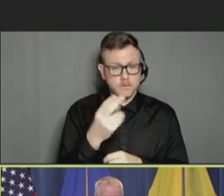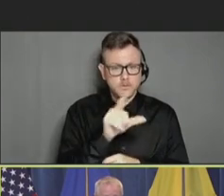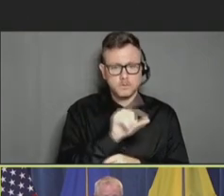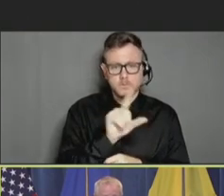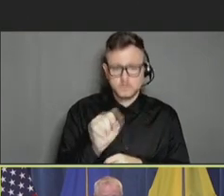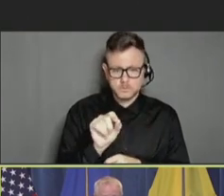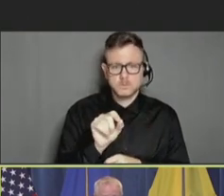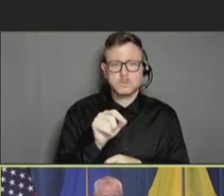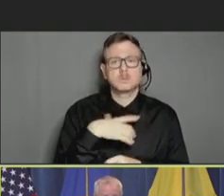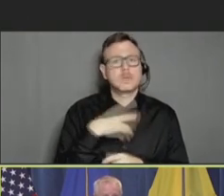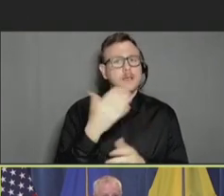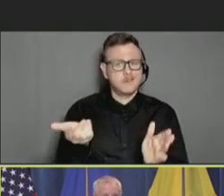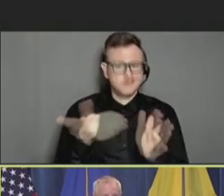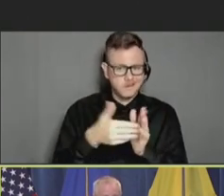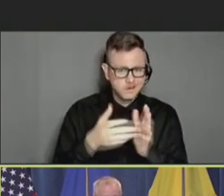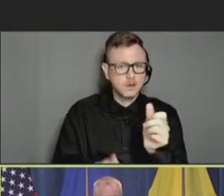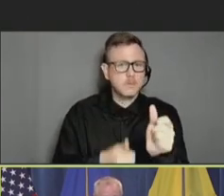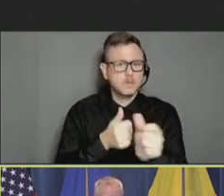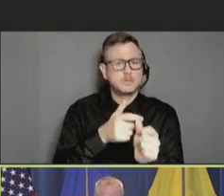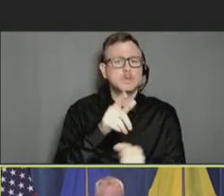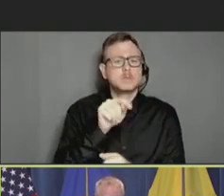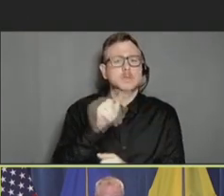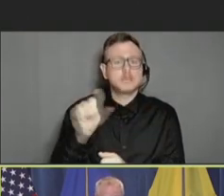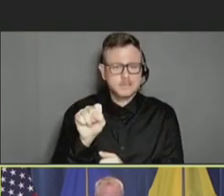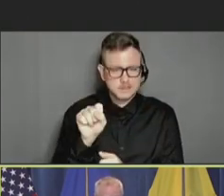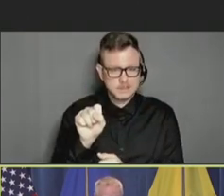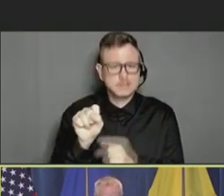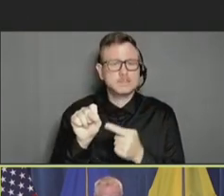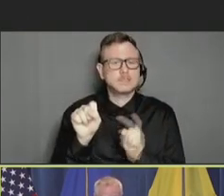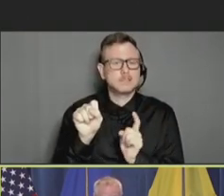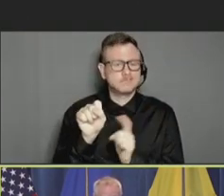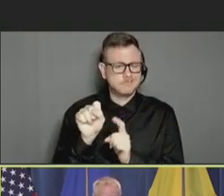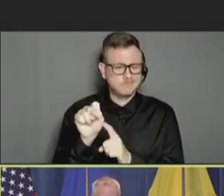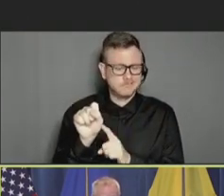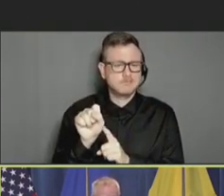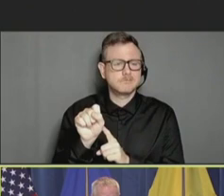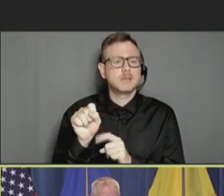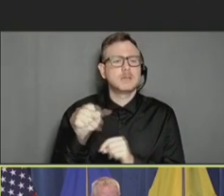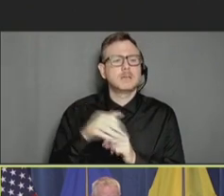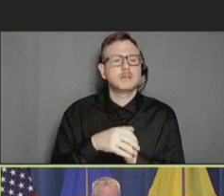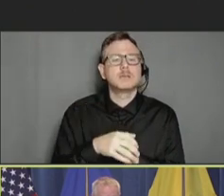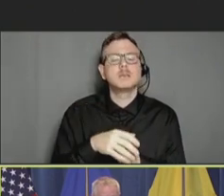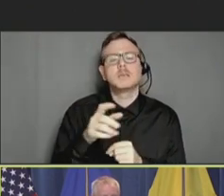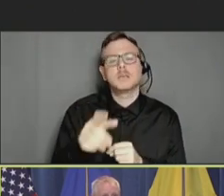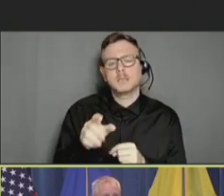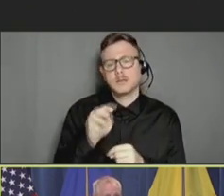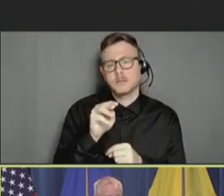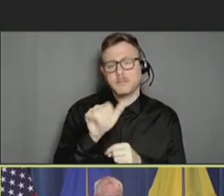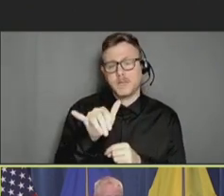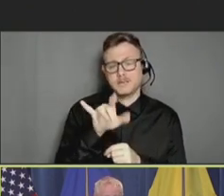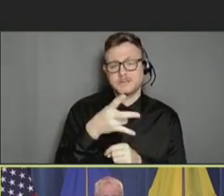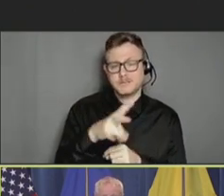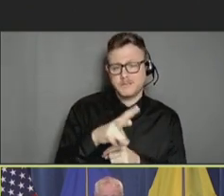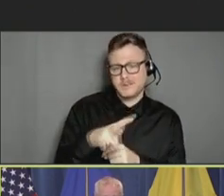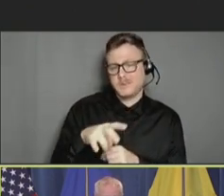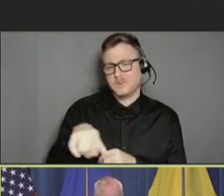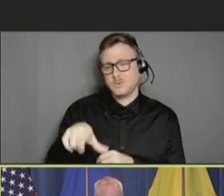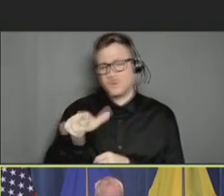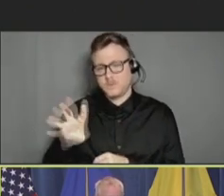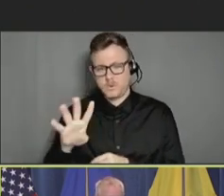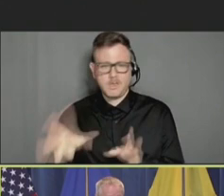again about thrombosis with thrombocytopenia syndrome. And then May 17th and 24th talking